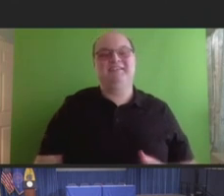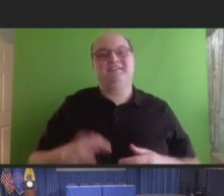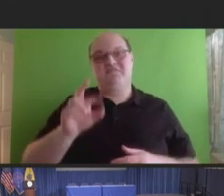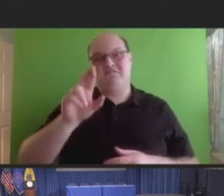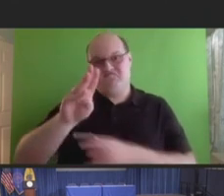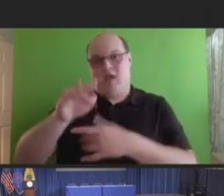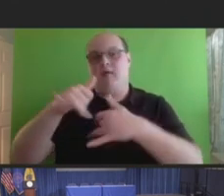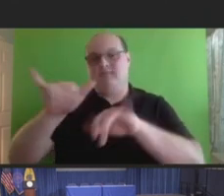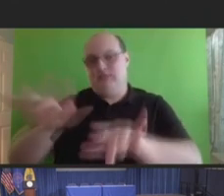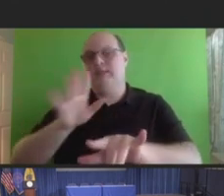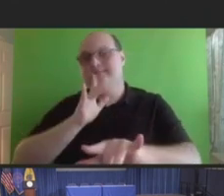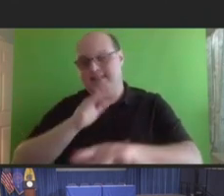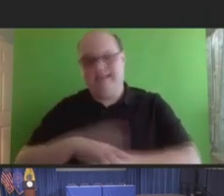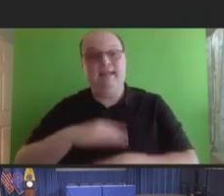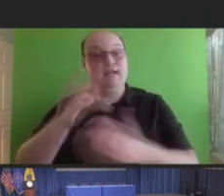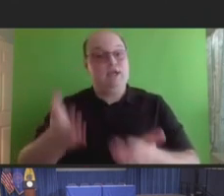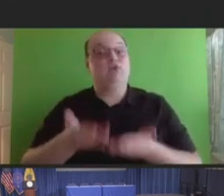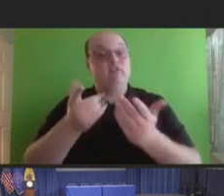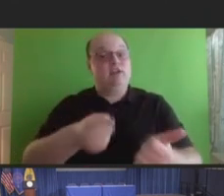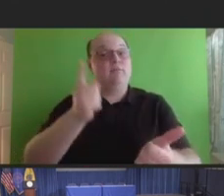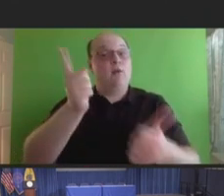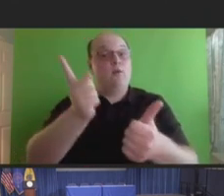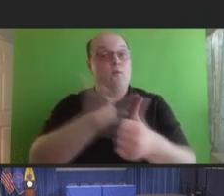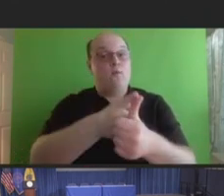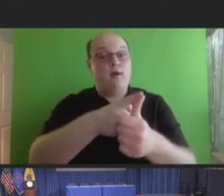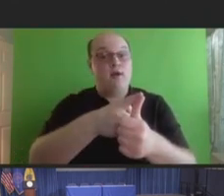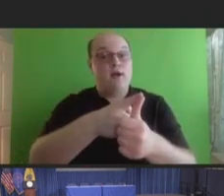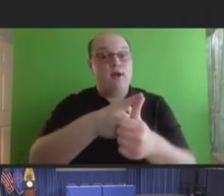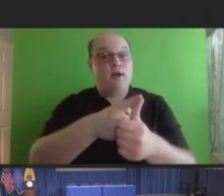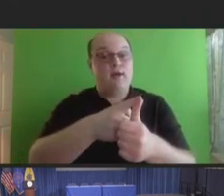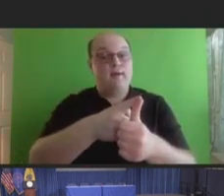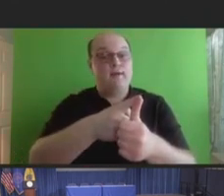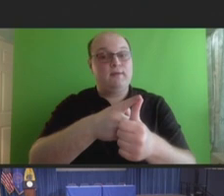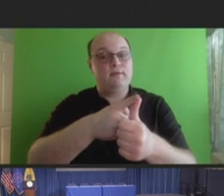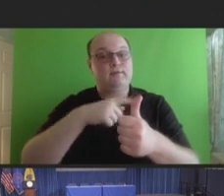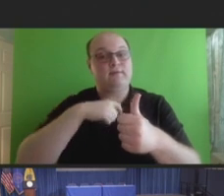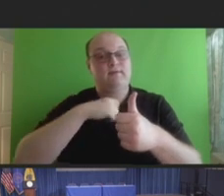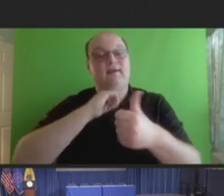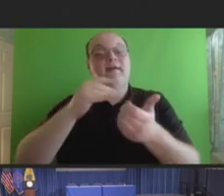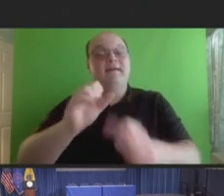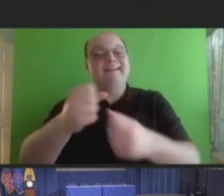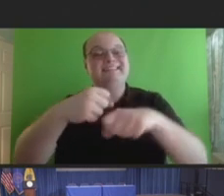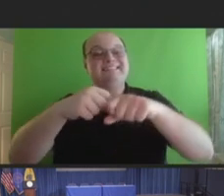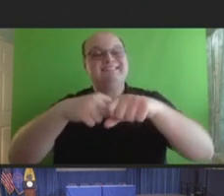one, new and improved scientific advances should be continually applied to support the